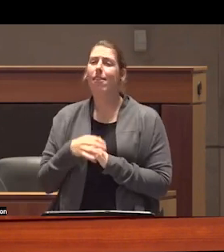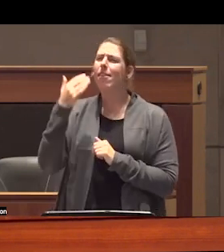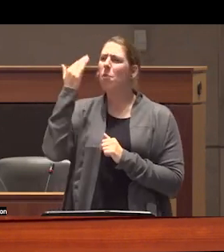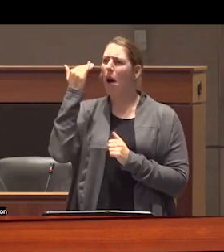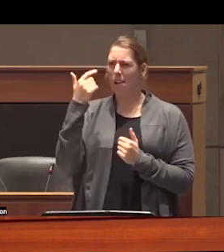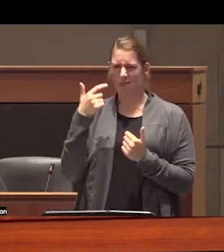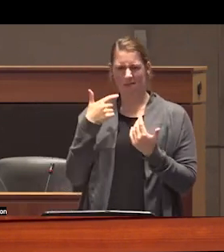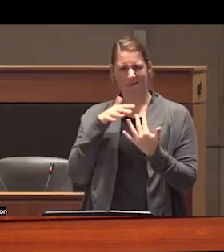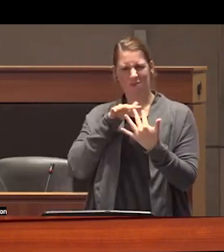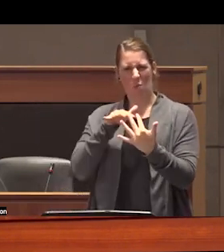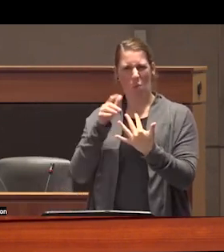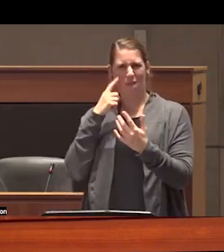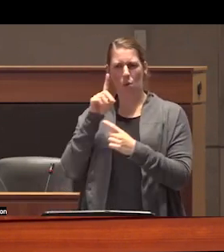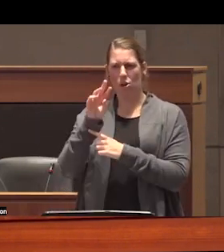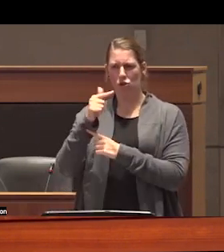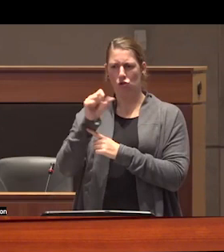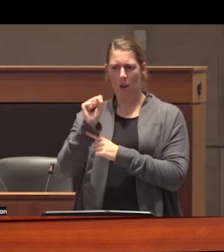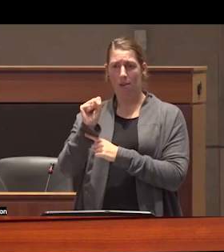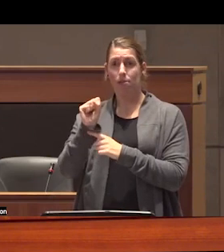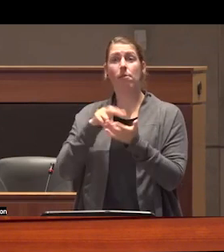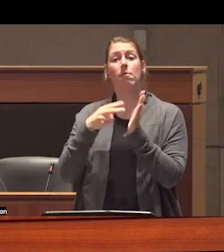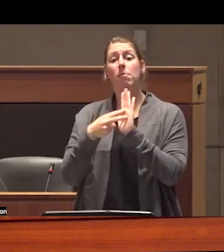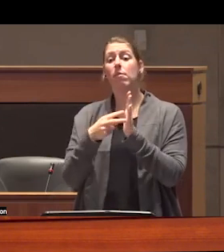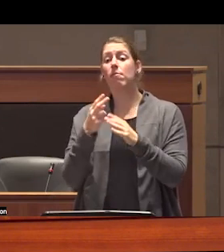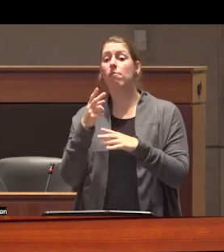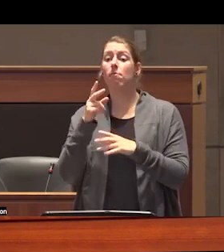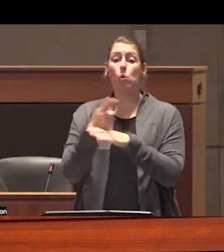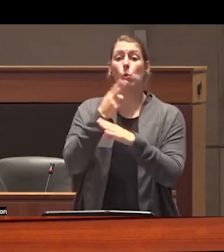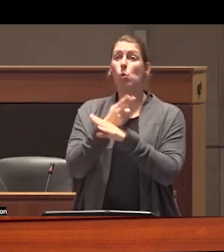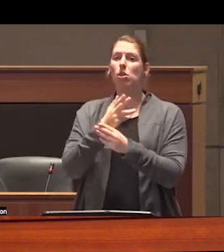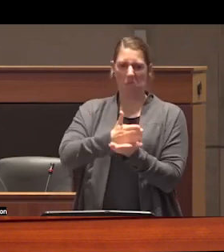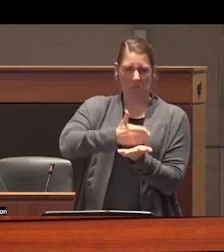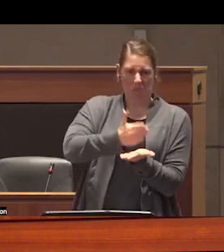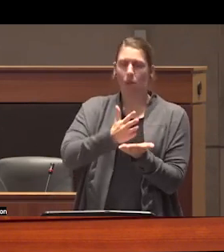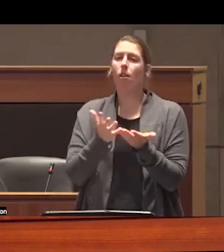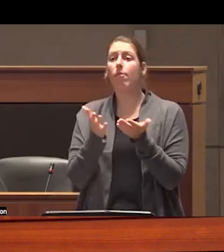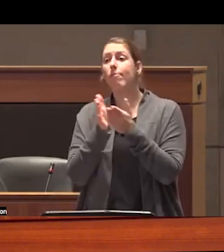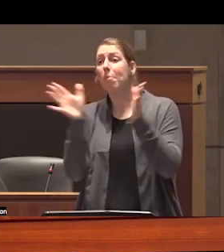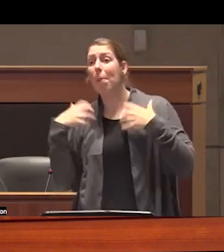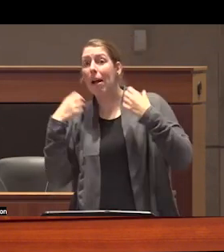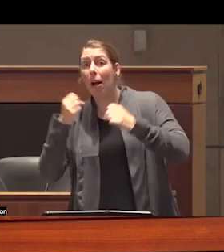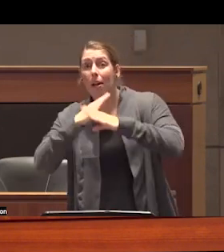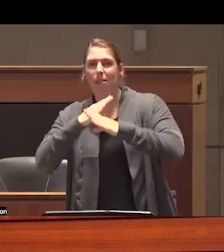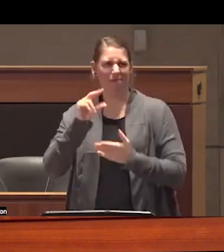War on Drugs as ever having been meant to prevent drug use to promote individual or public health to